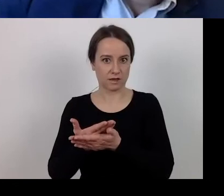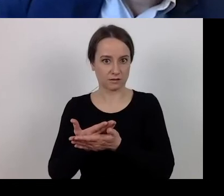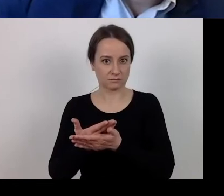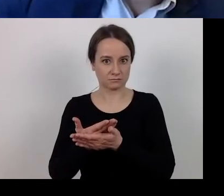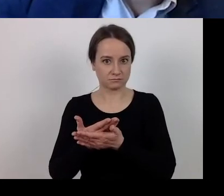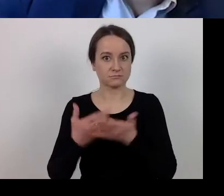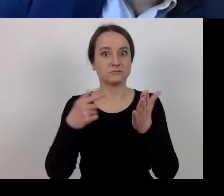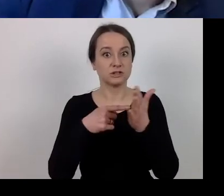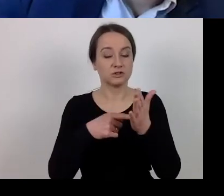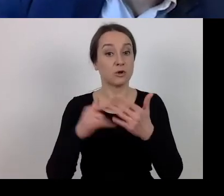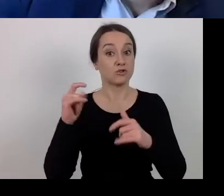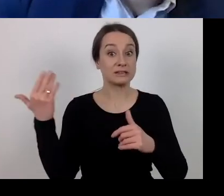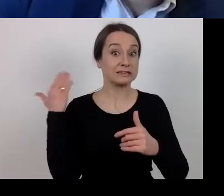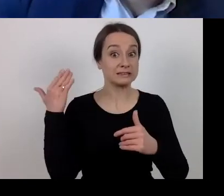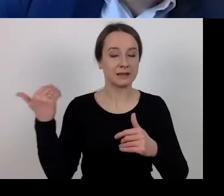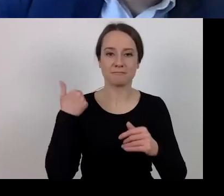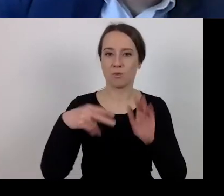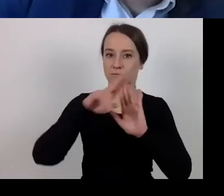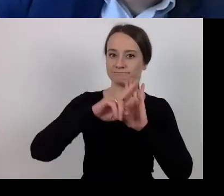on the eligibility of costs were applicable.